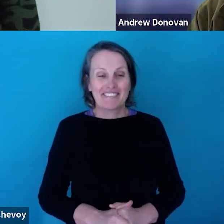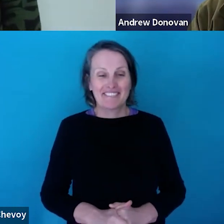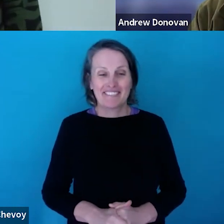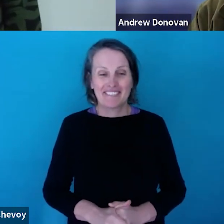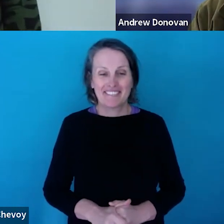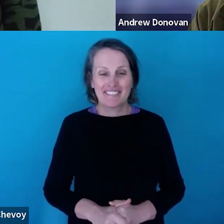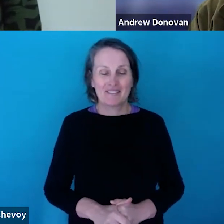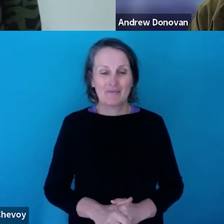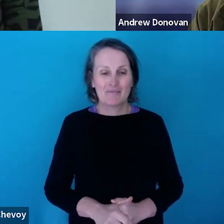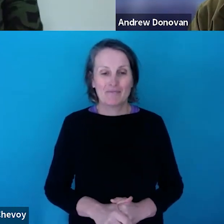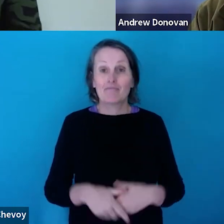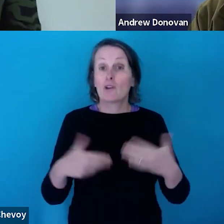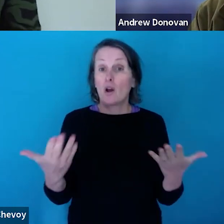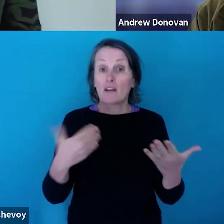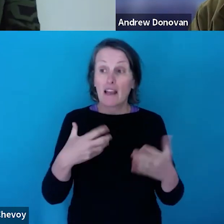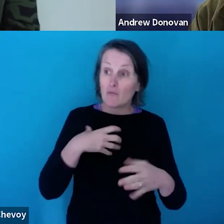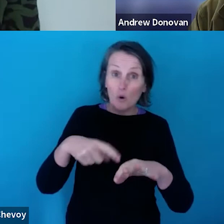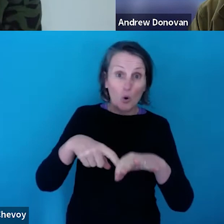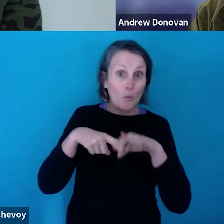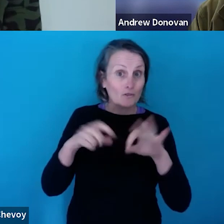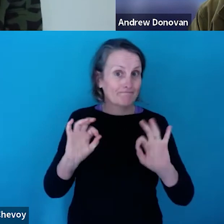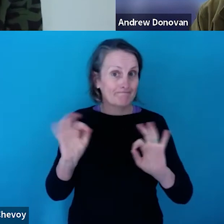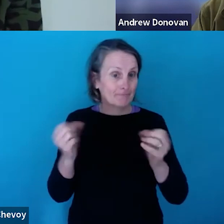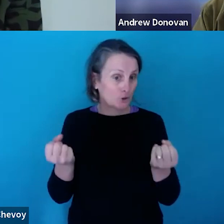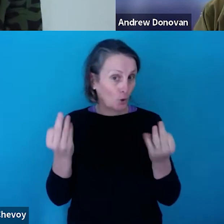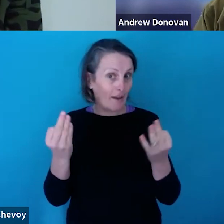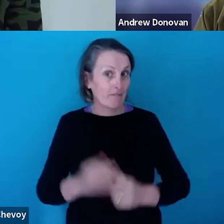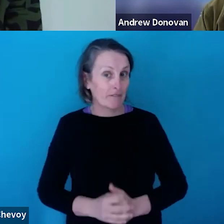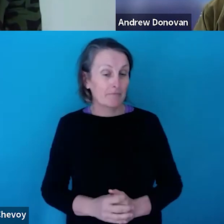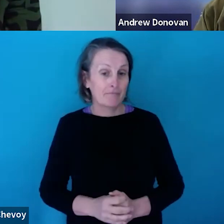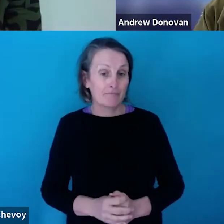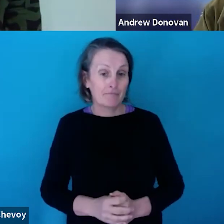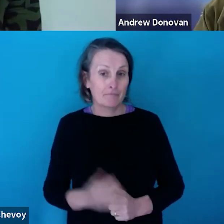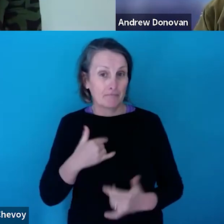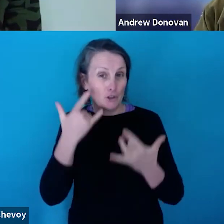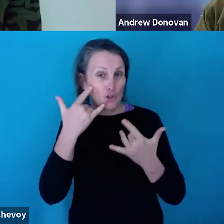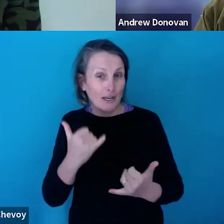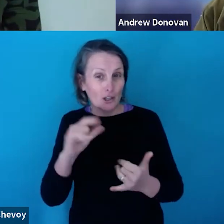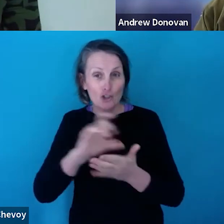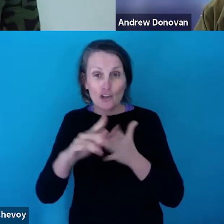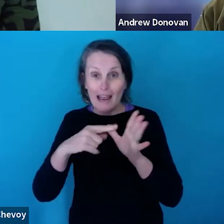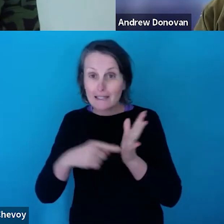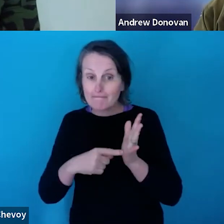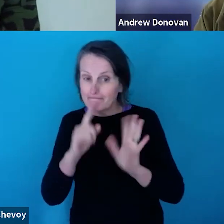Annette. We don't have any more questions in the question and answer box. I'll check the chat box. We're